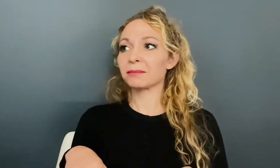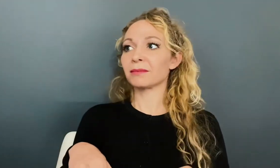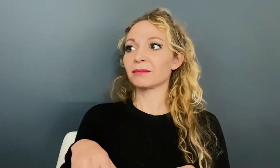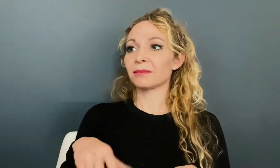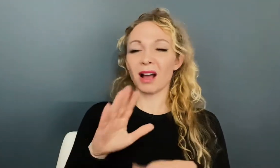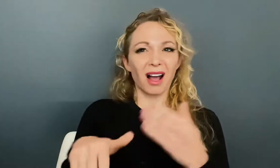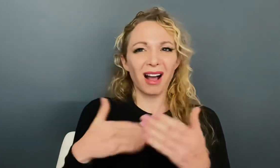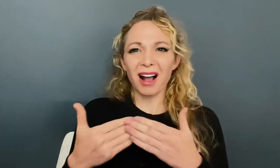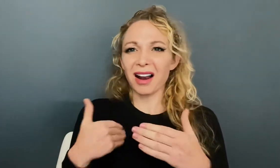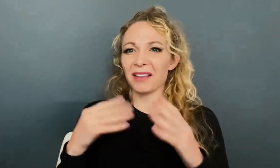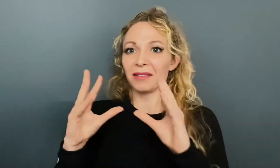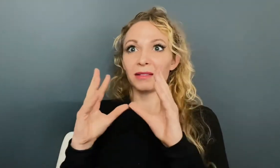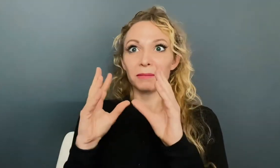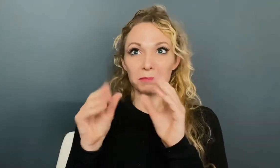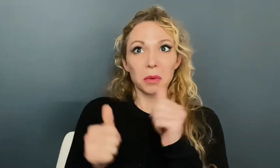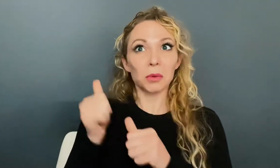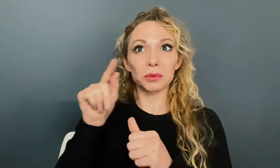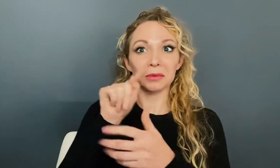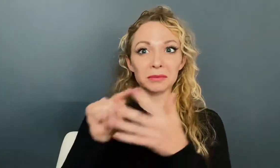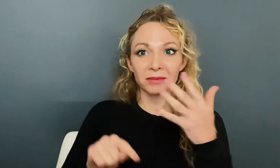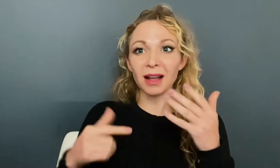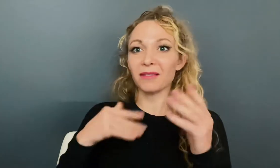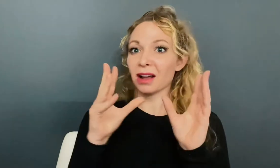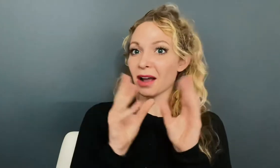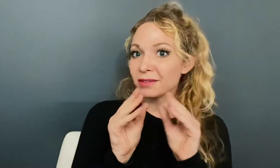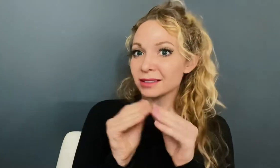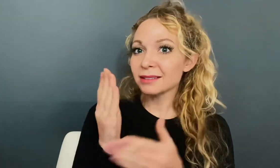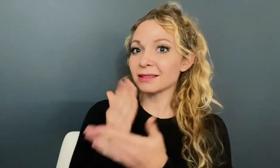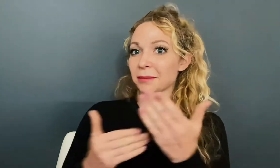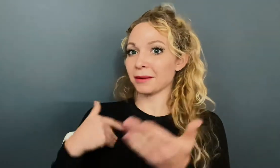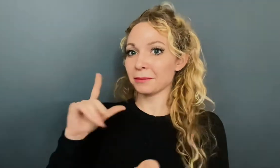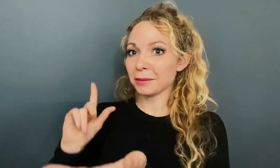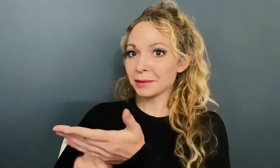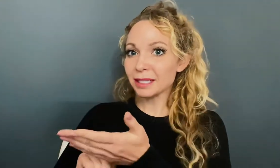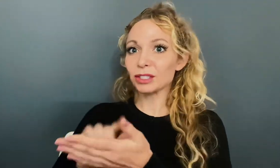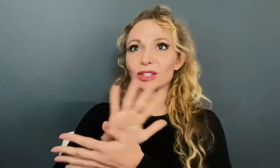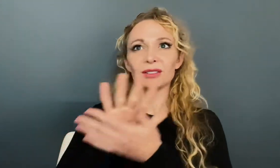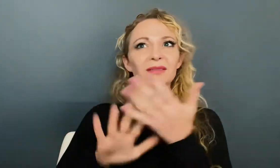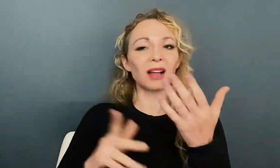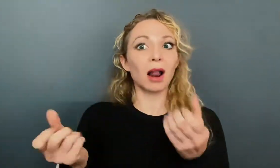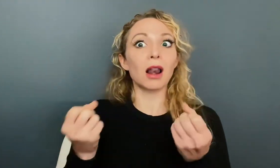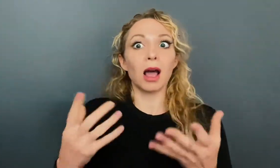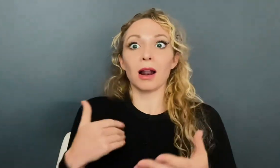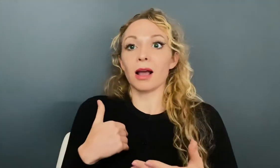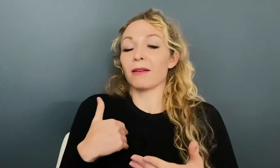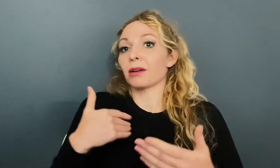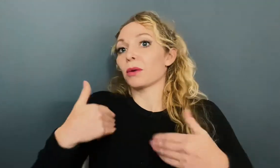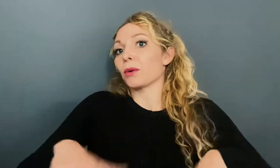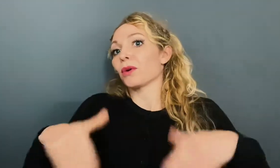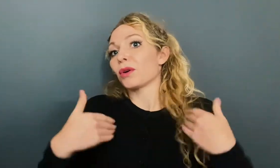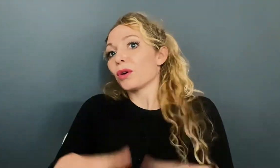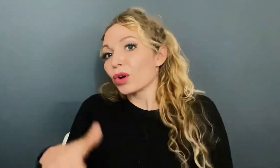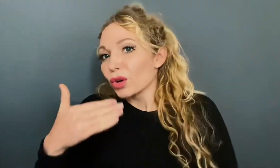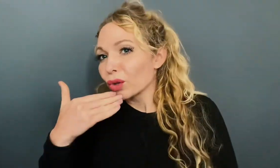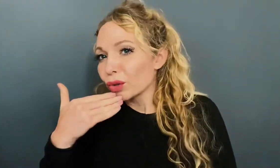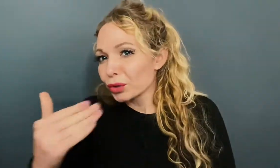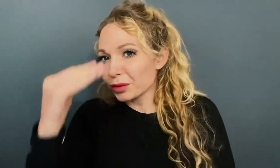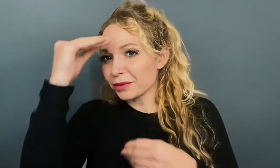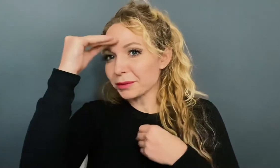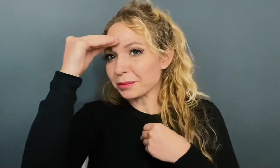All, well most, offer conferences, some do publications. Many of these organizations have valuable information